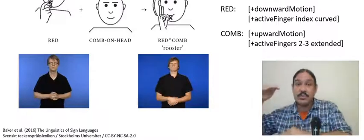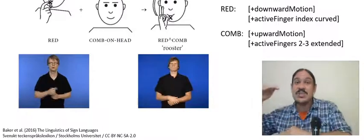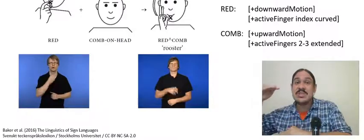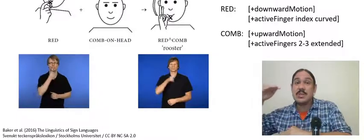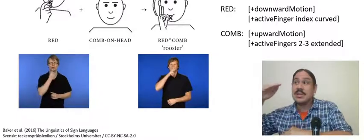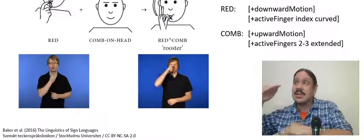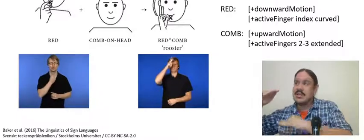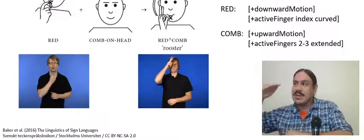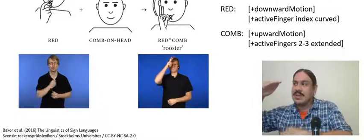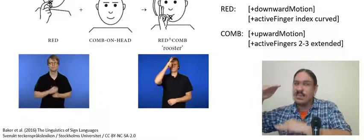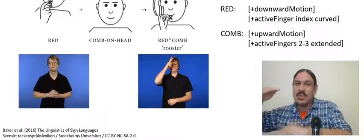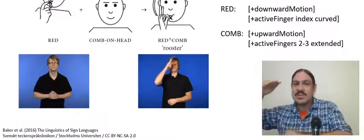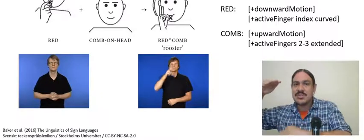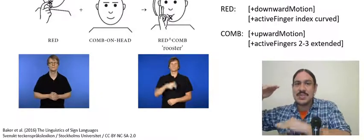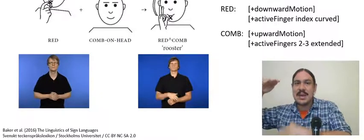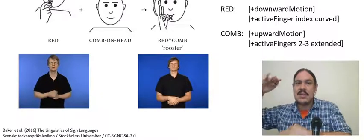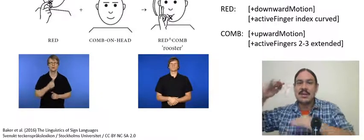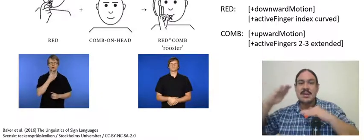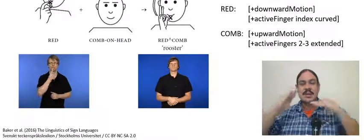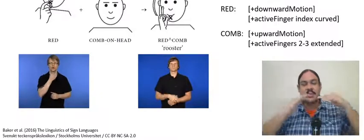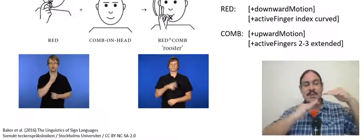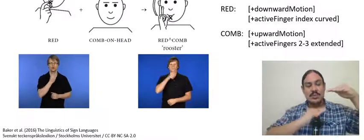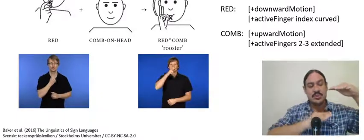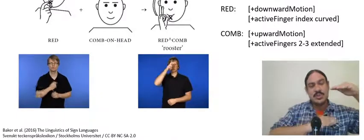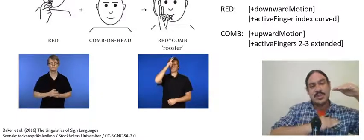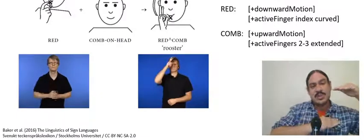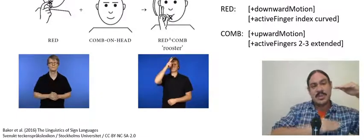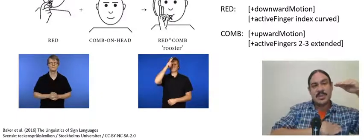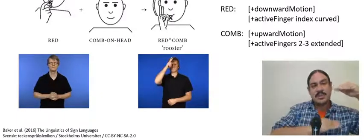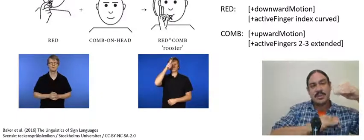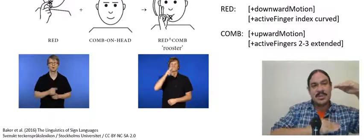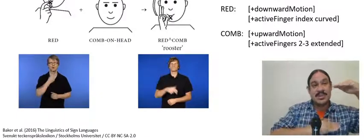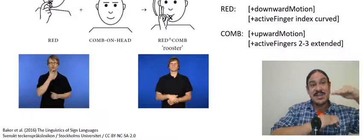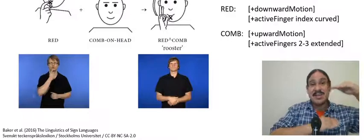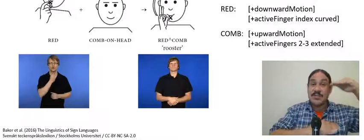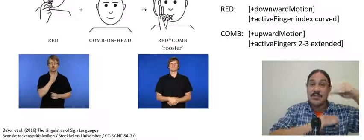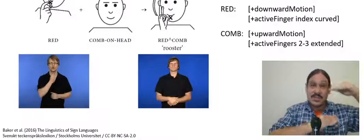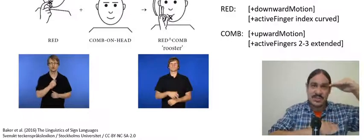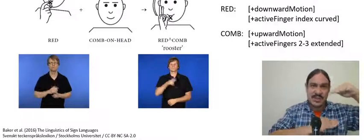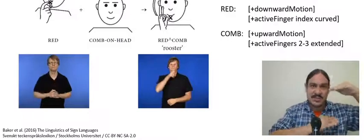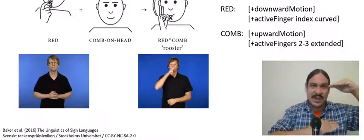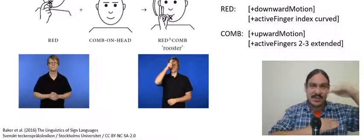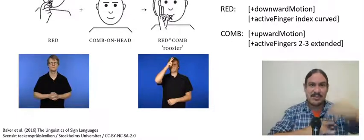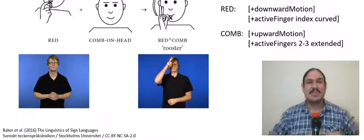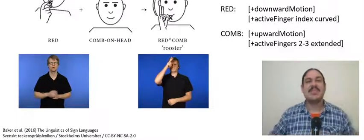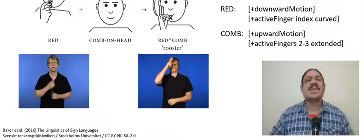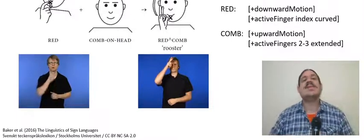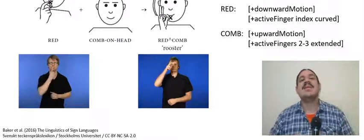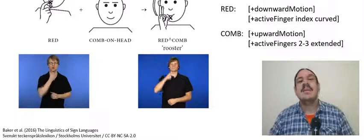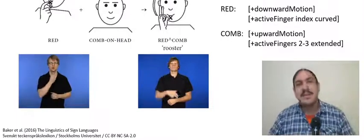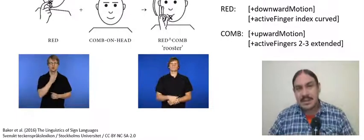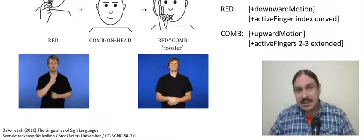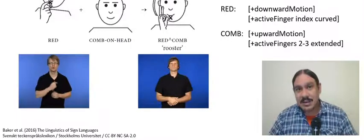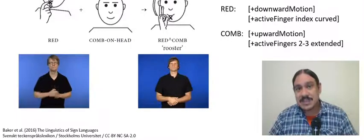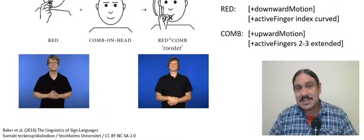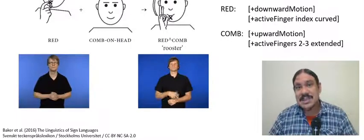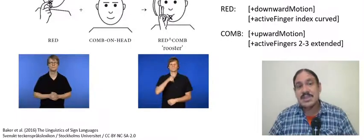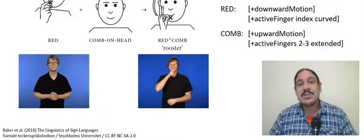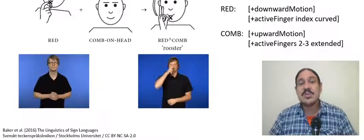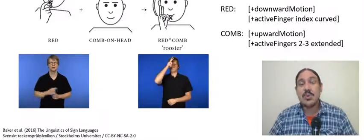changes in their compounds for example this is the Swedish Sign Language word for 'rooster'